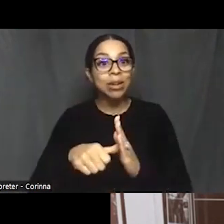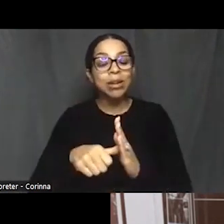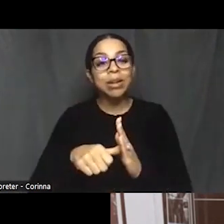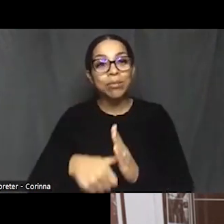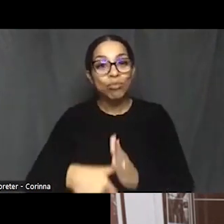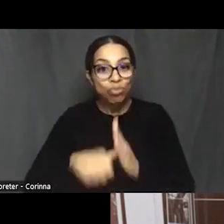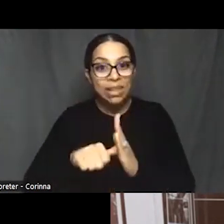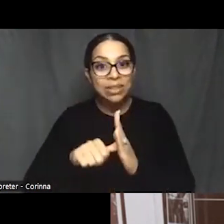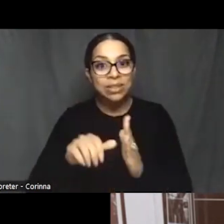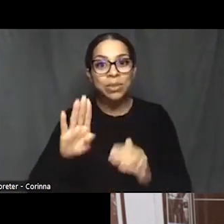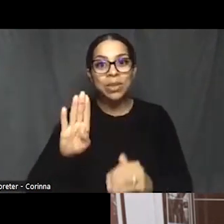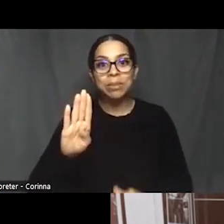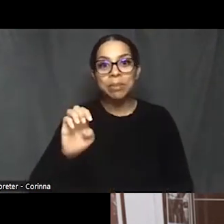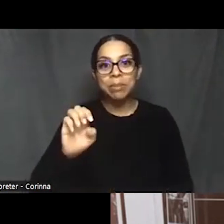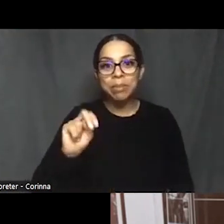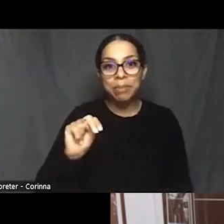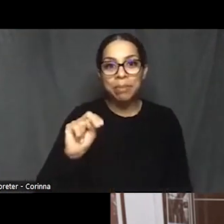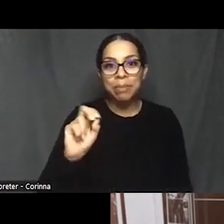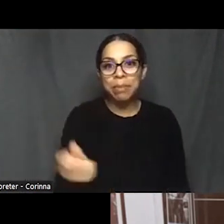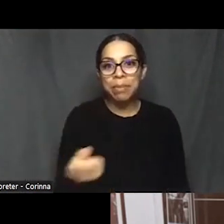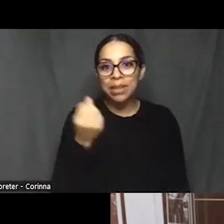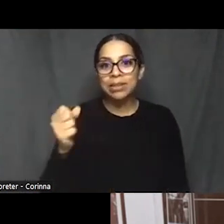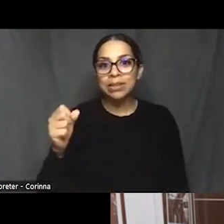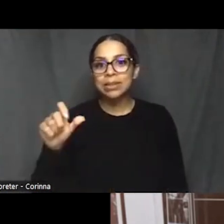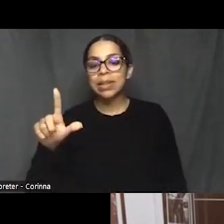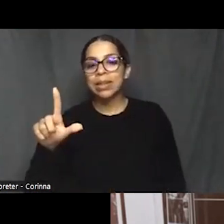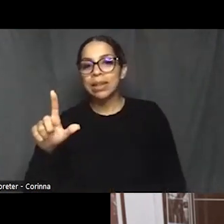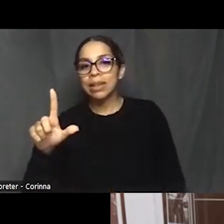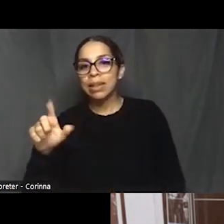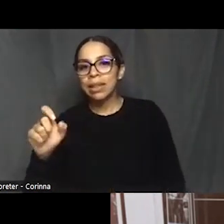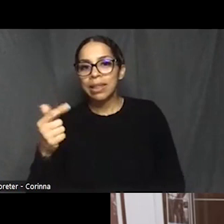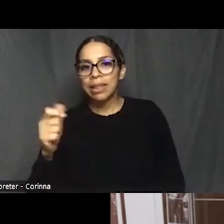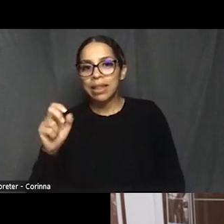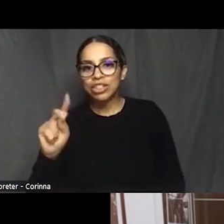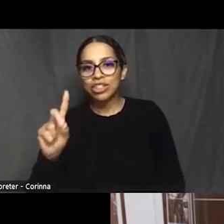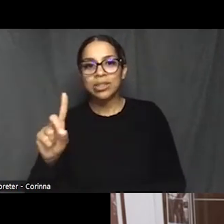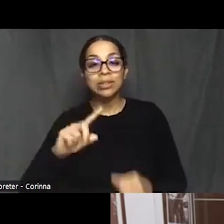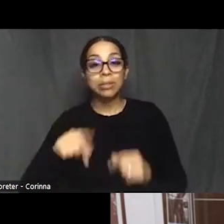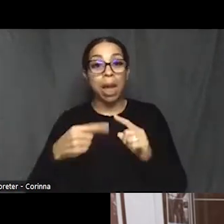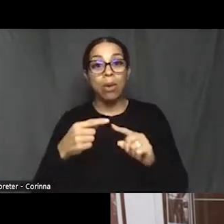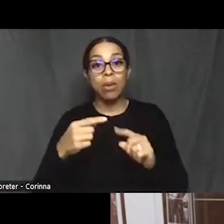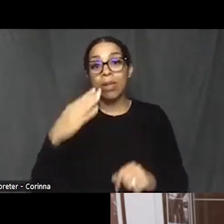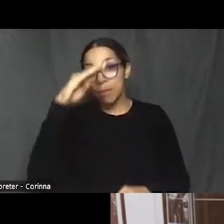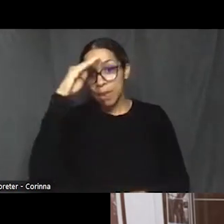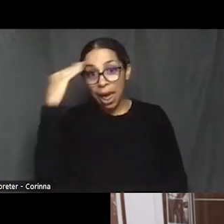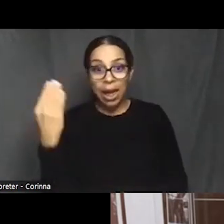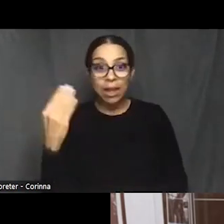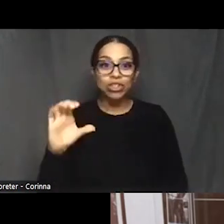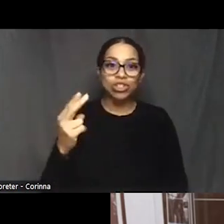and has expressed a desire to sit down with him and have conversation and what we